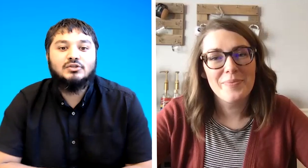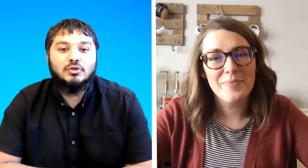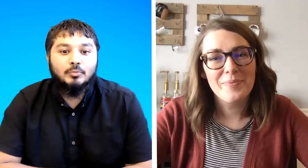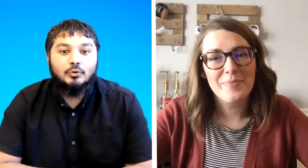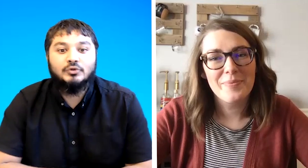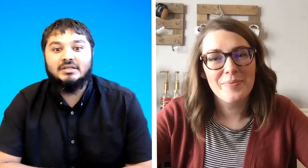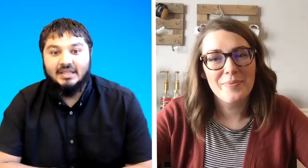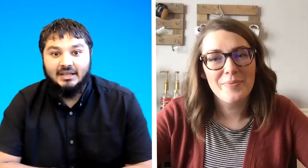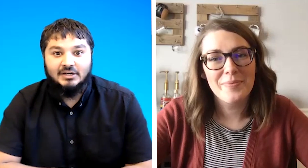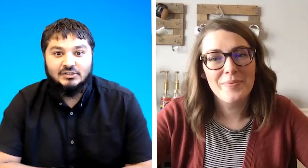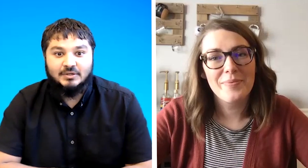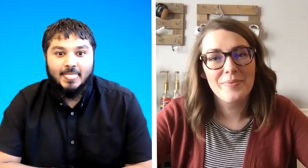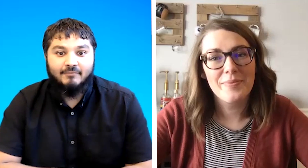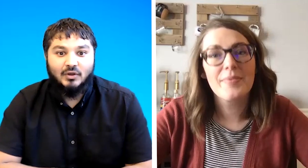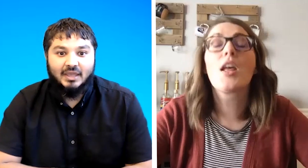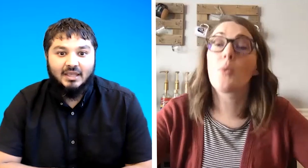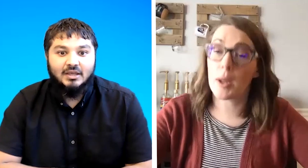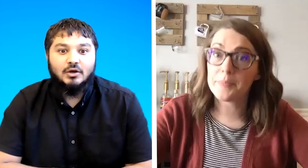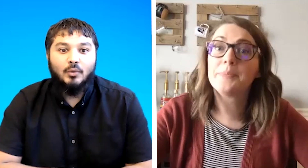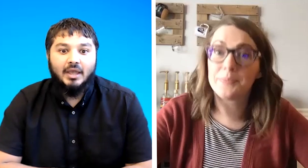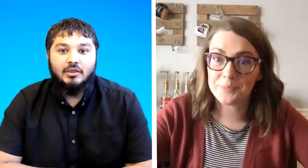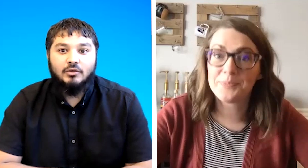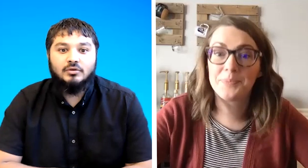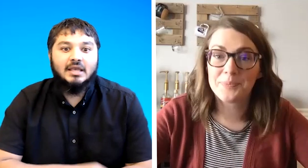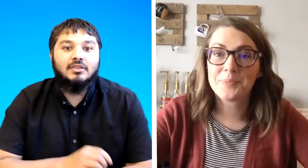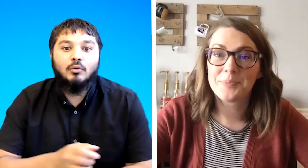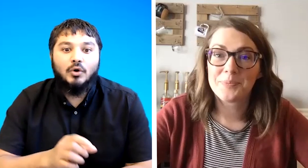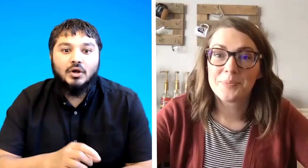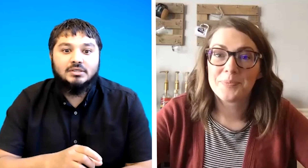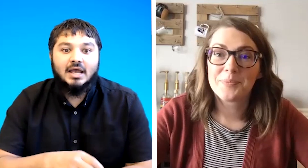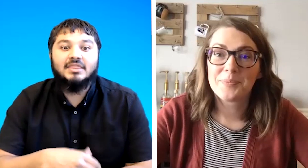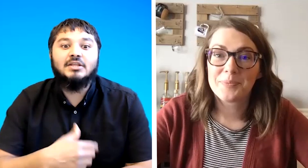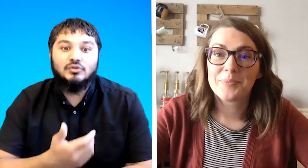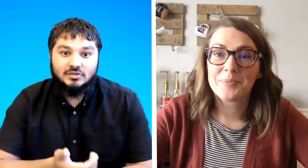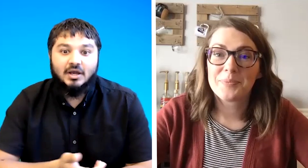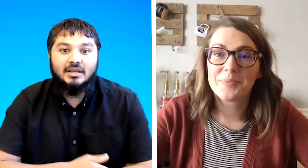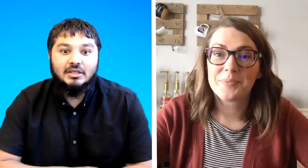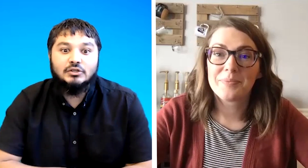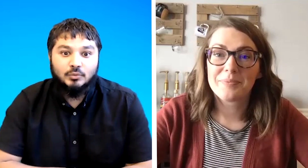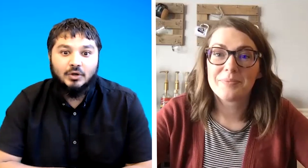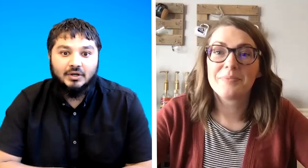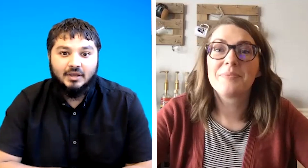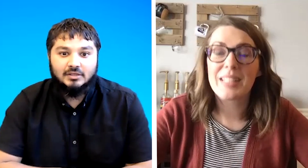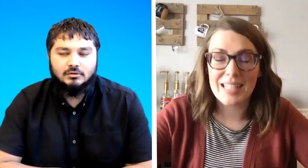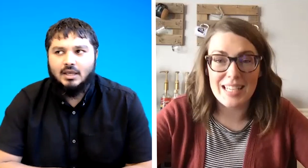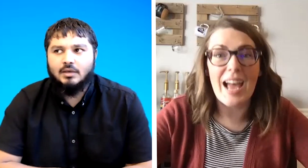supported english okay where you say the words and then you sign each word okay so that could